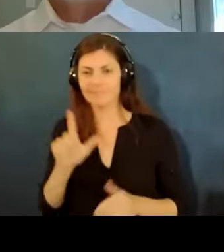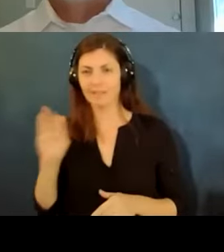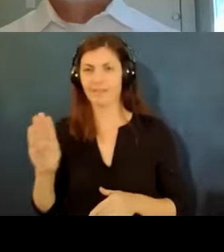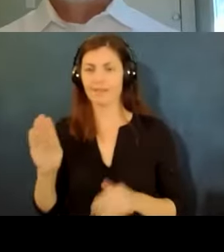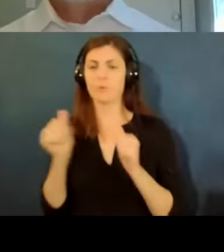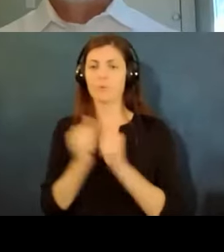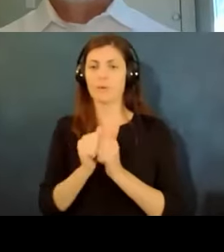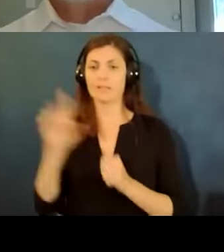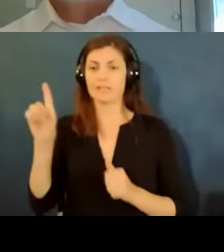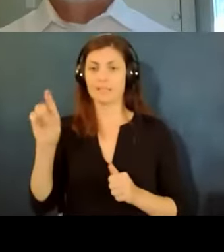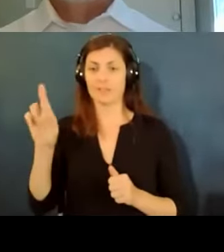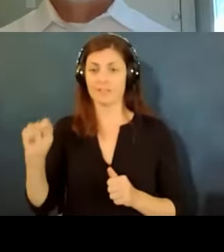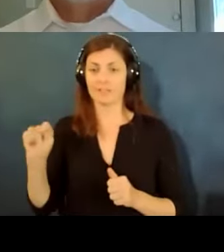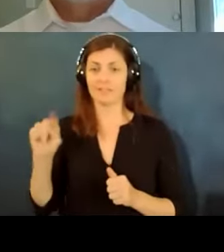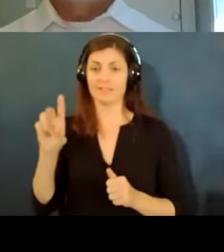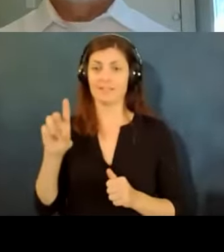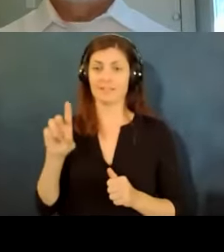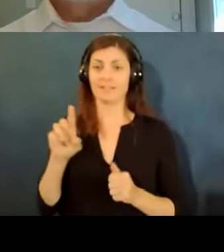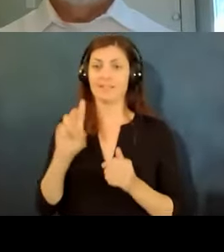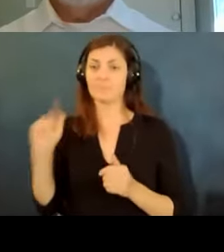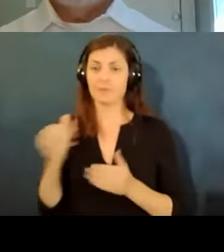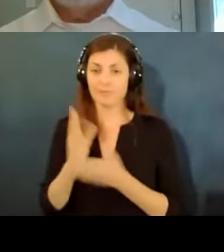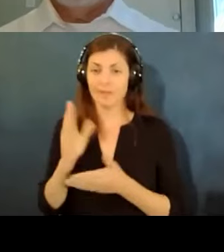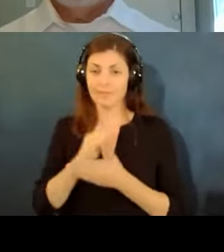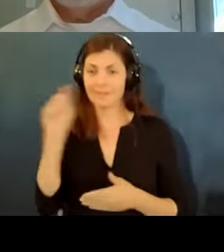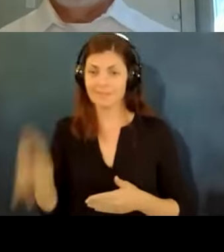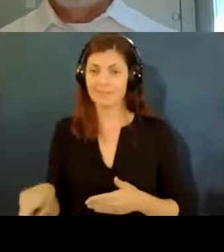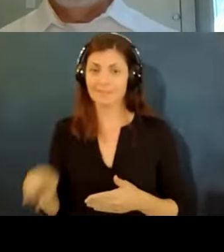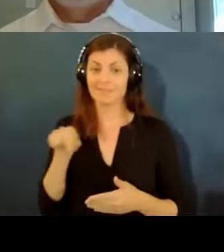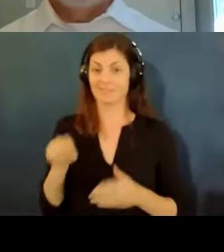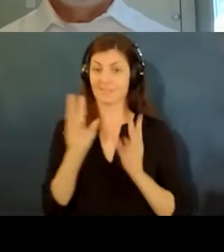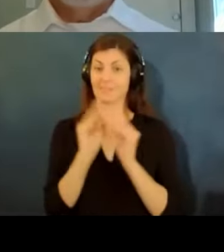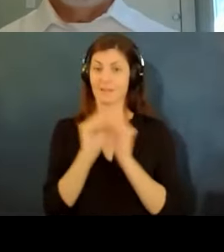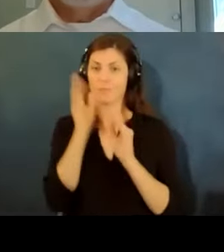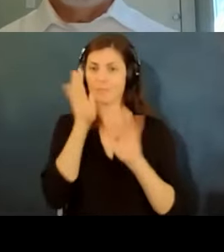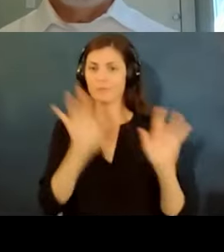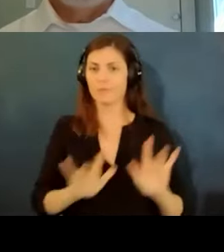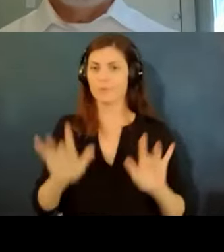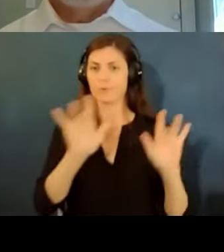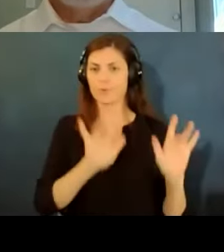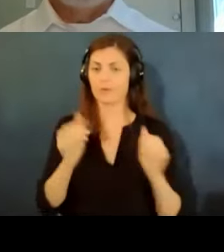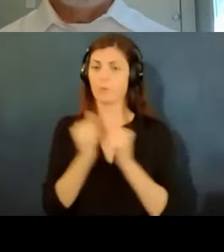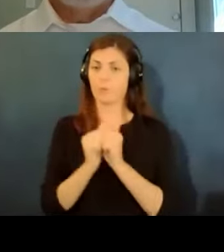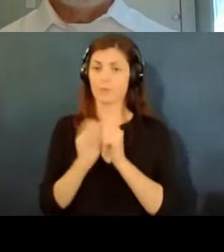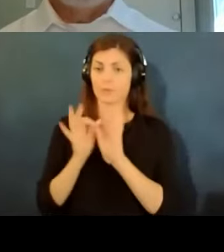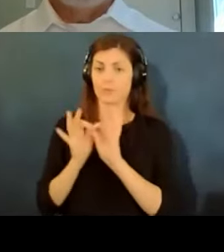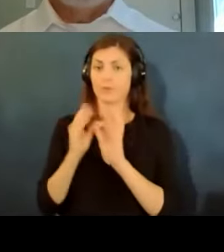and workplace rights this meeting will be recorded along with the captions and interpretation and we recommend you keep the presentation at full screen so